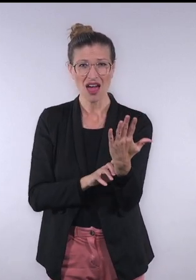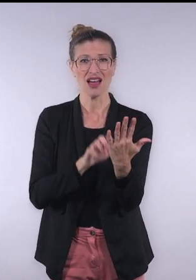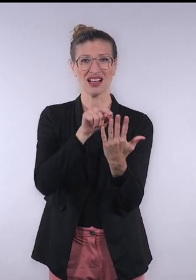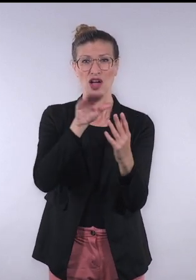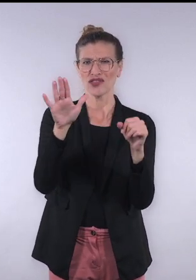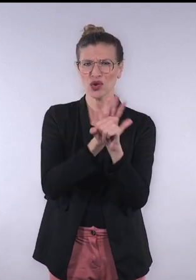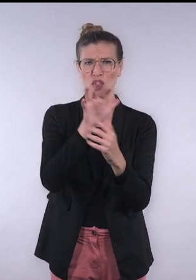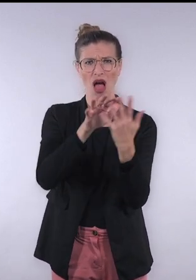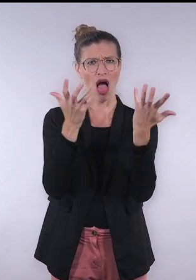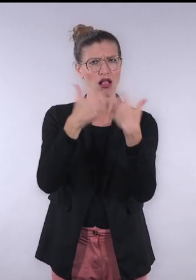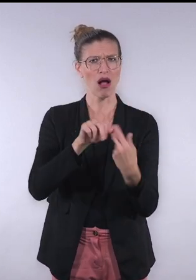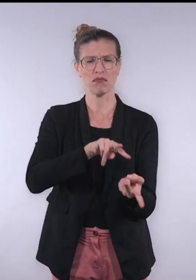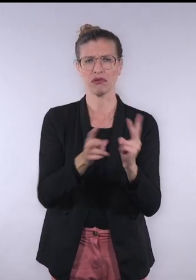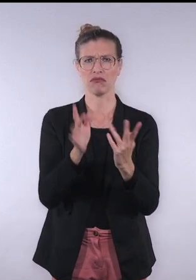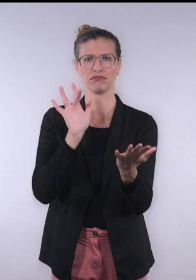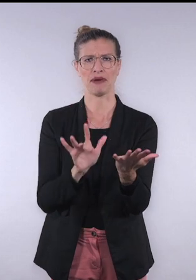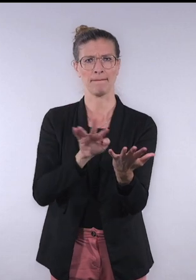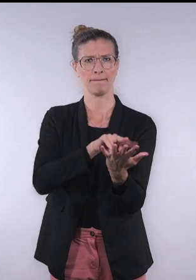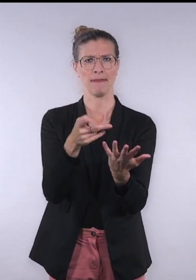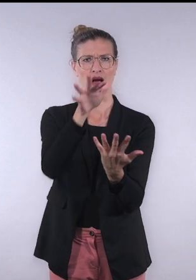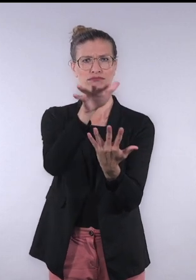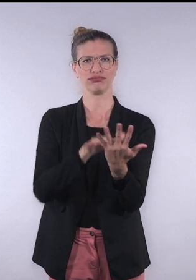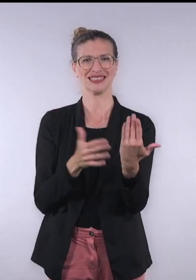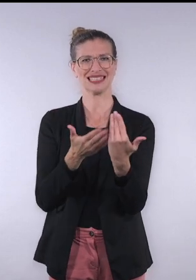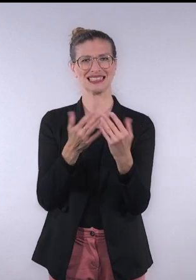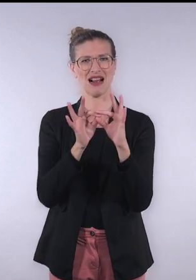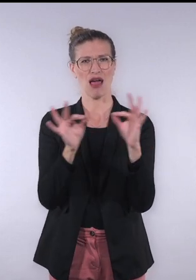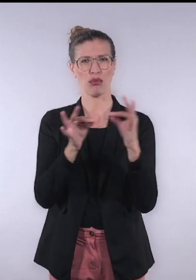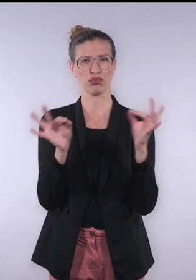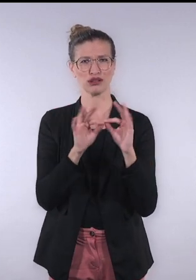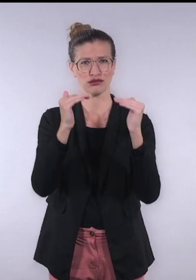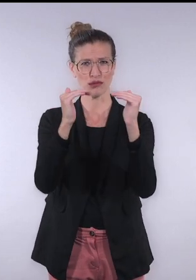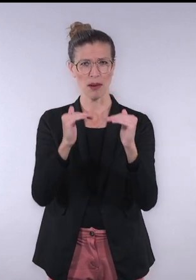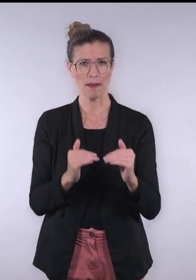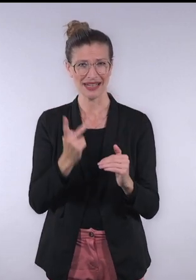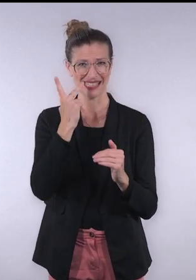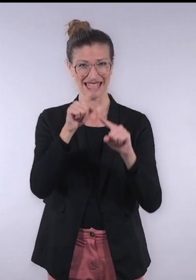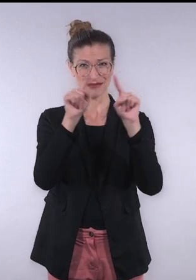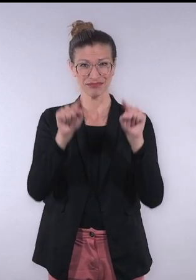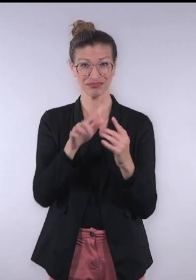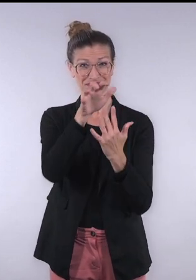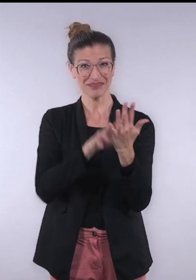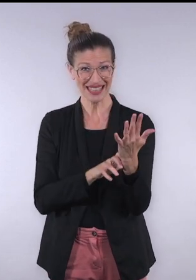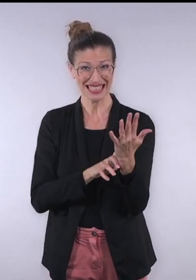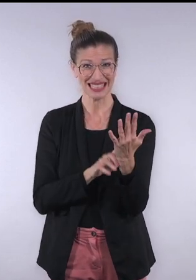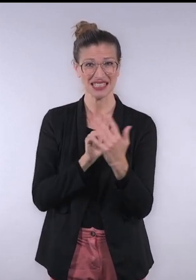and you can fully, automatically simplify text. Our text simplification service from capito will be available